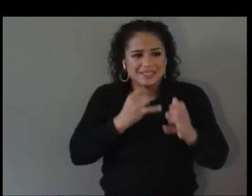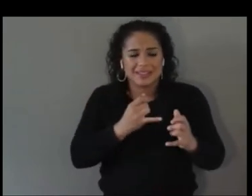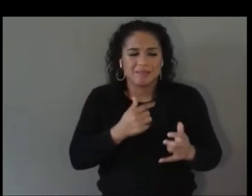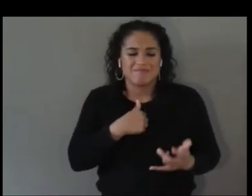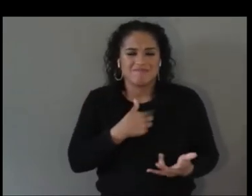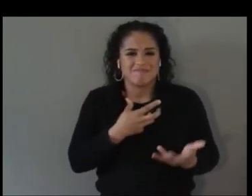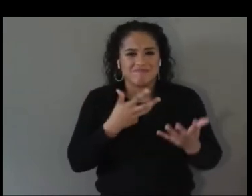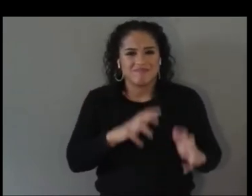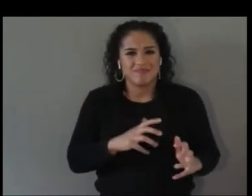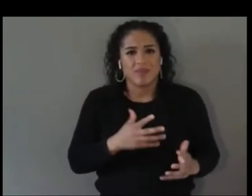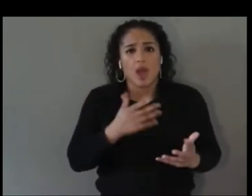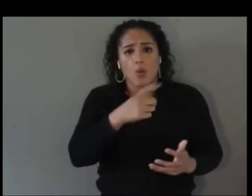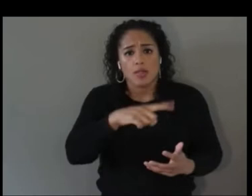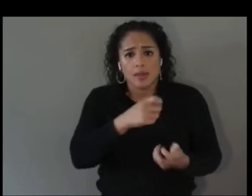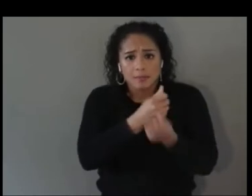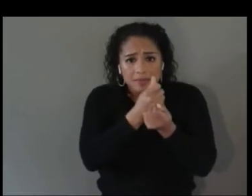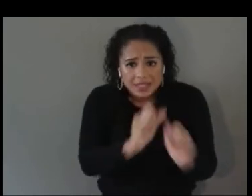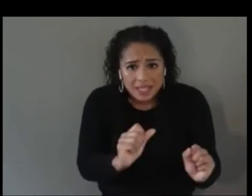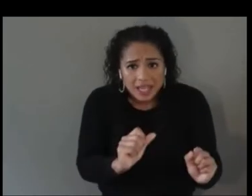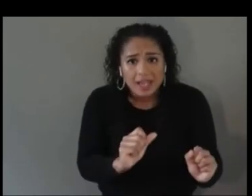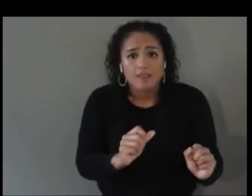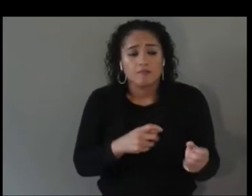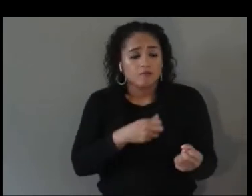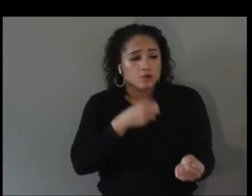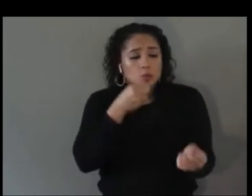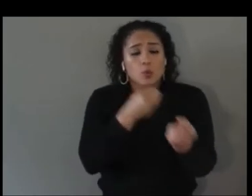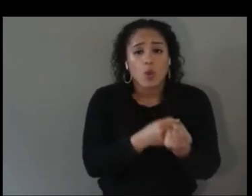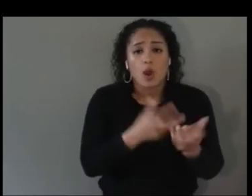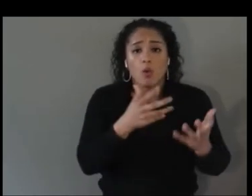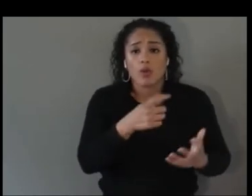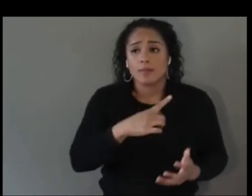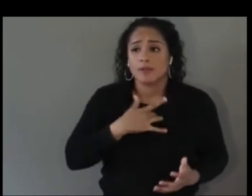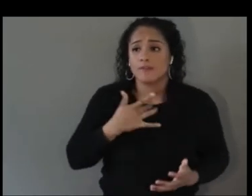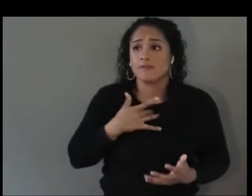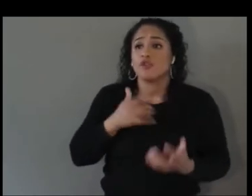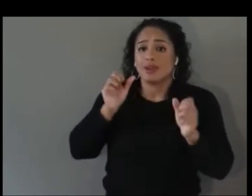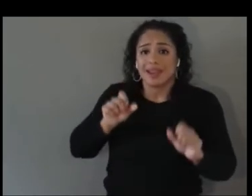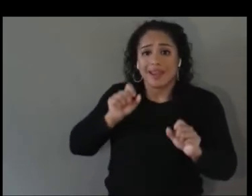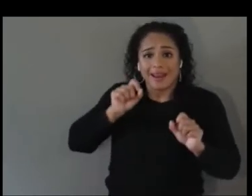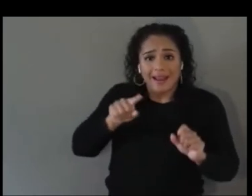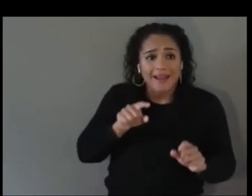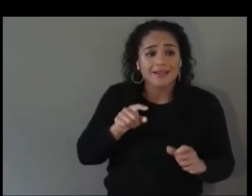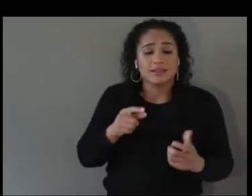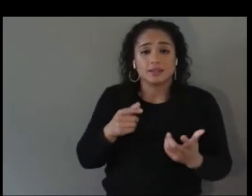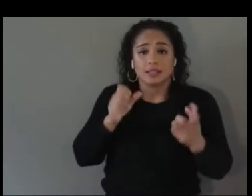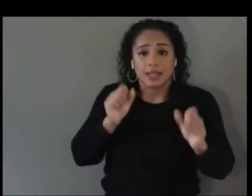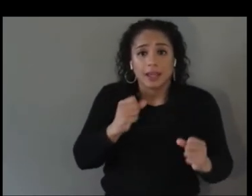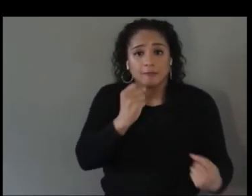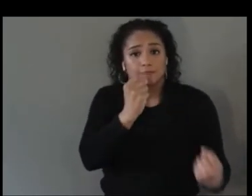get support, I want them to ask for help, I want them to figure out how they can tell their story and bring in